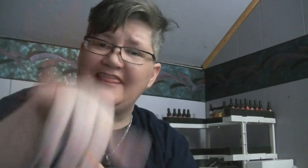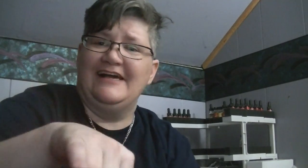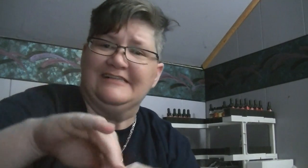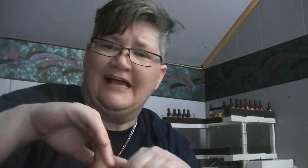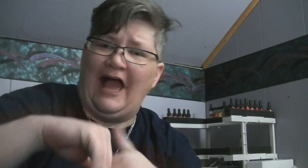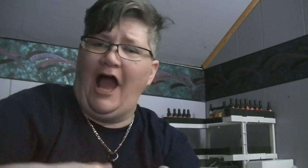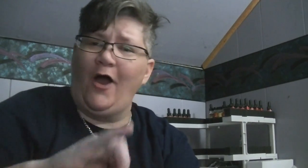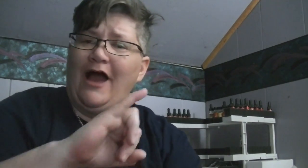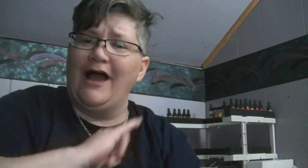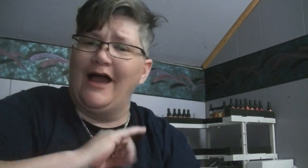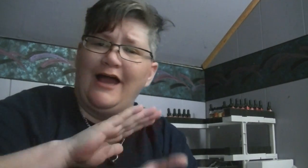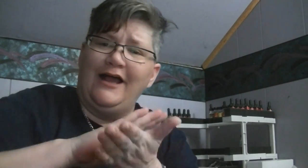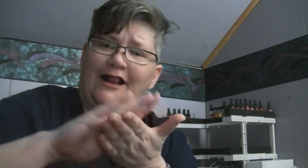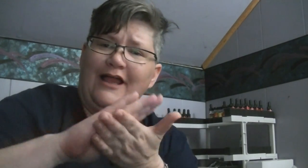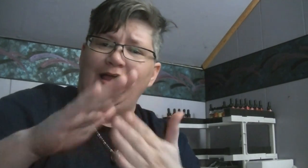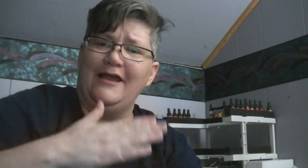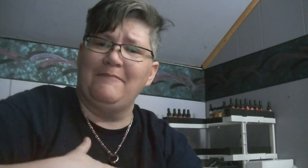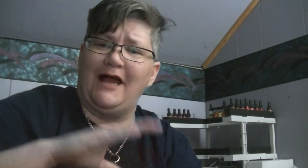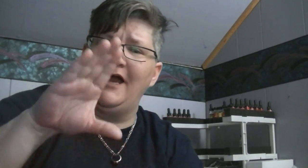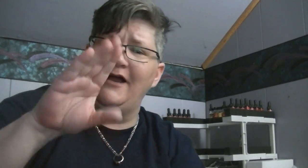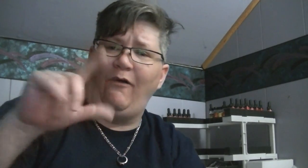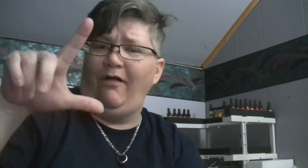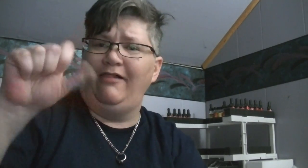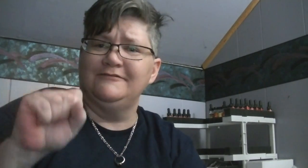That's how I clean my coils!